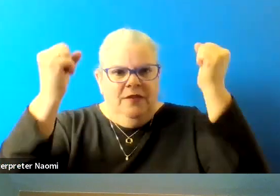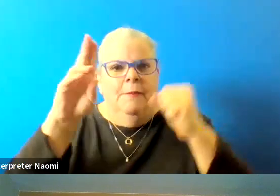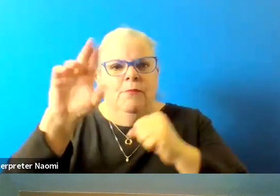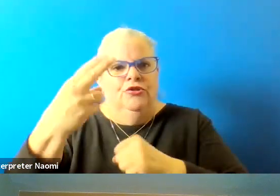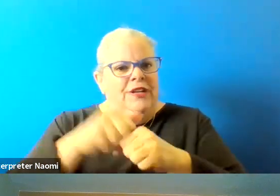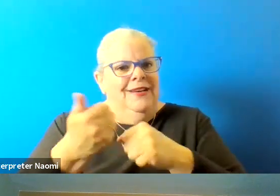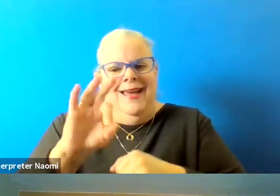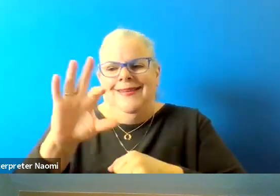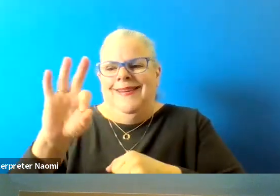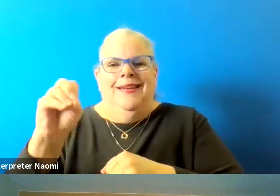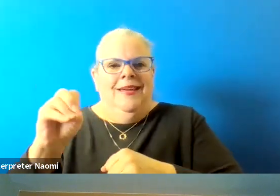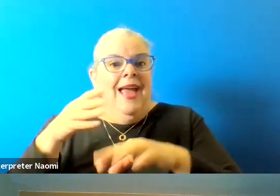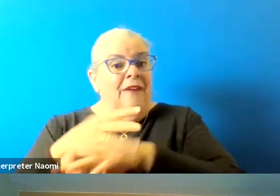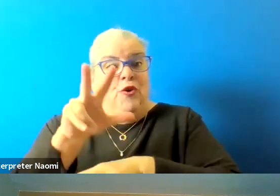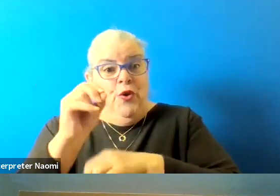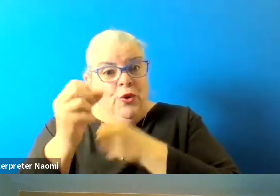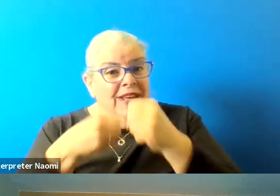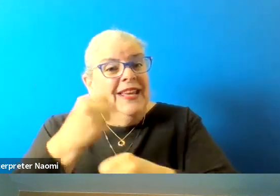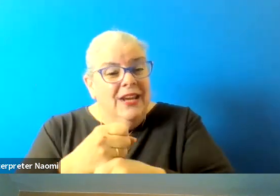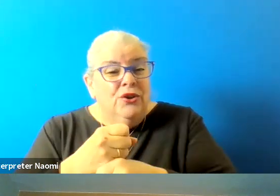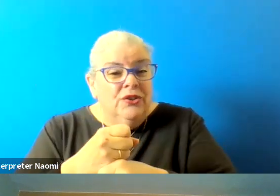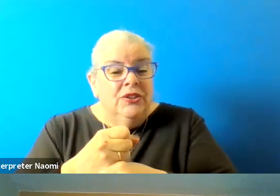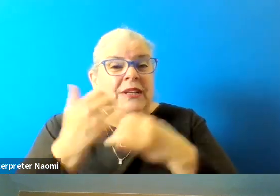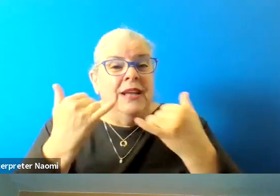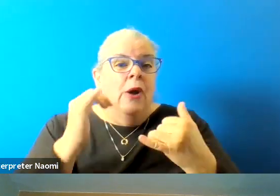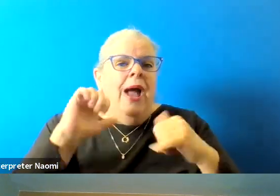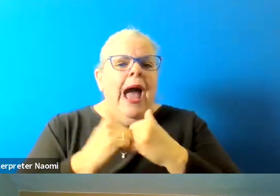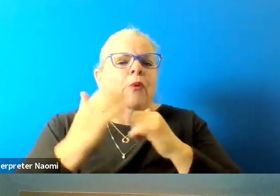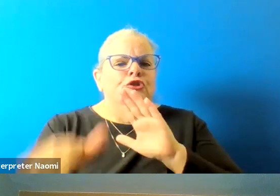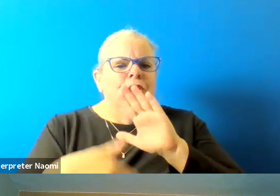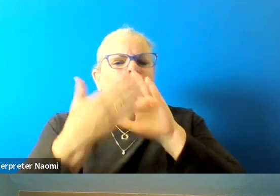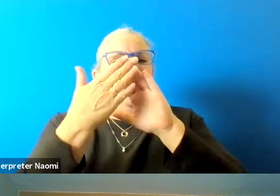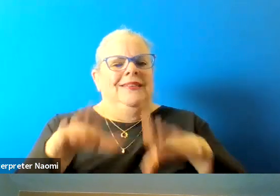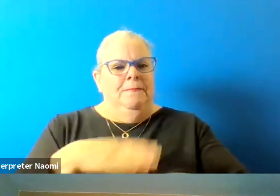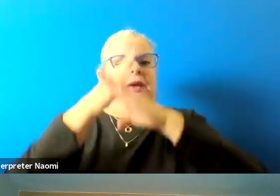After 30 years, how would you address the barriers that exist for individuals